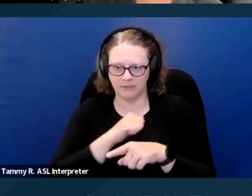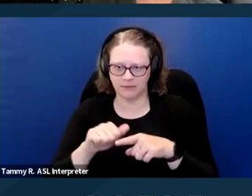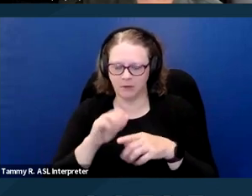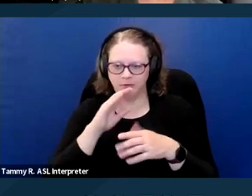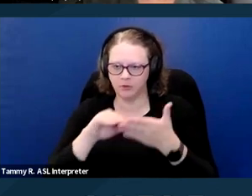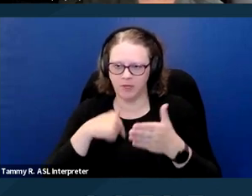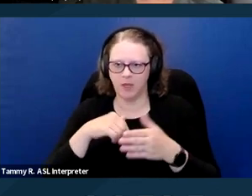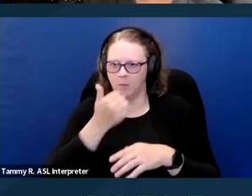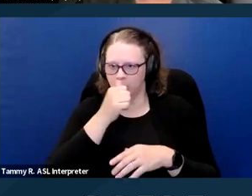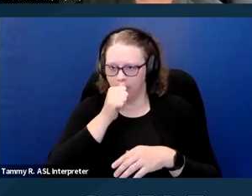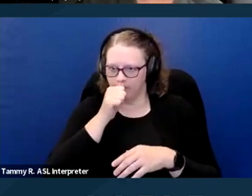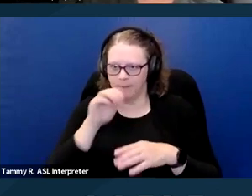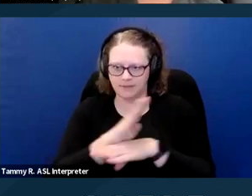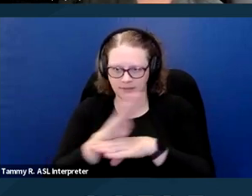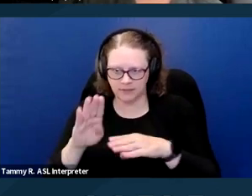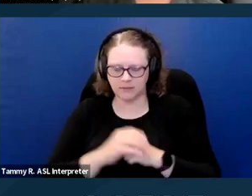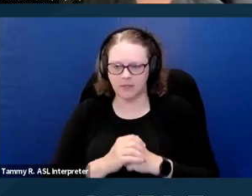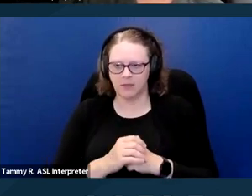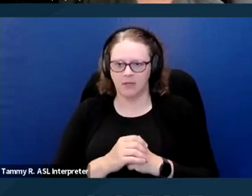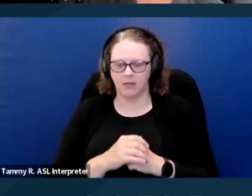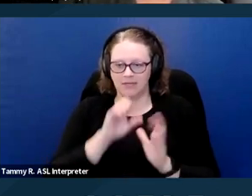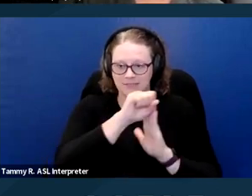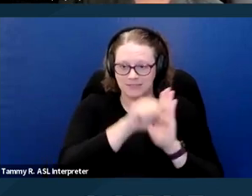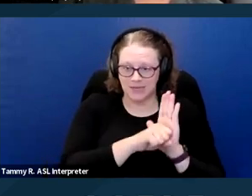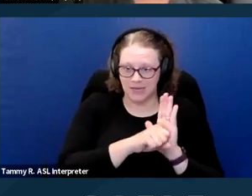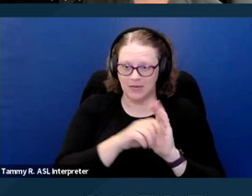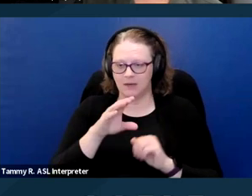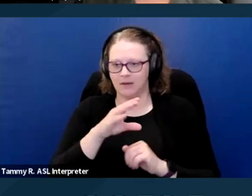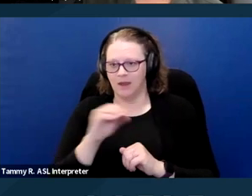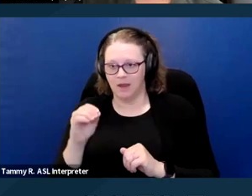Neither state law or federal law that having to do